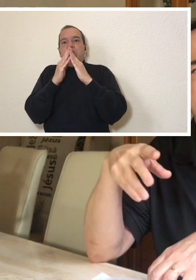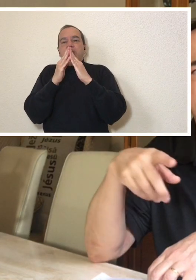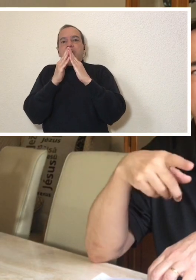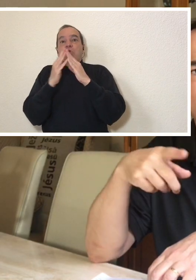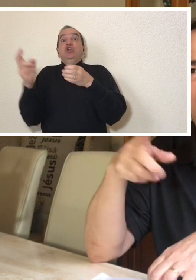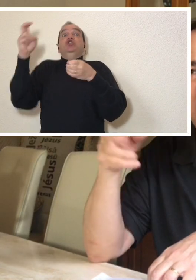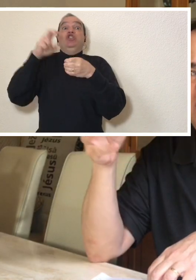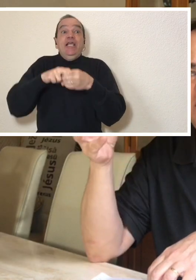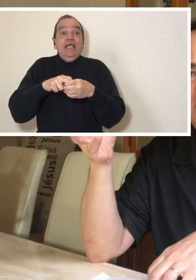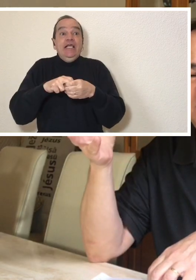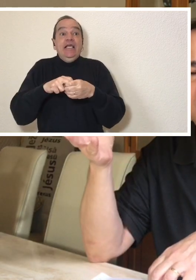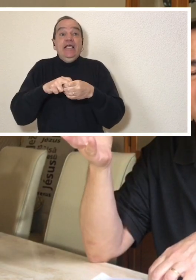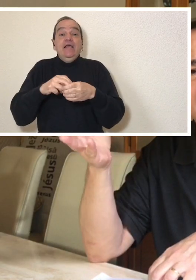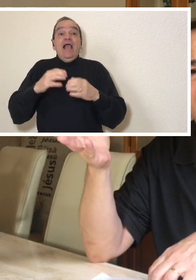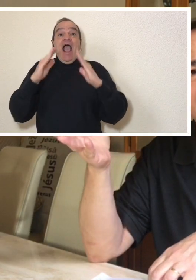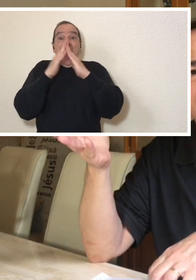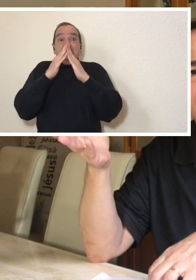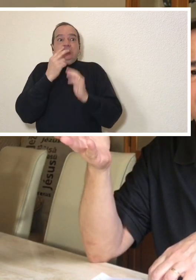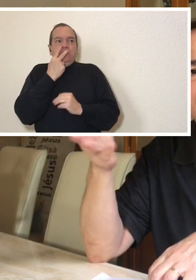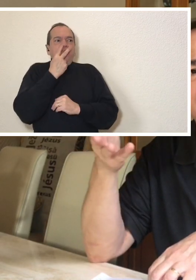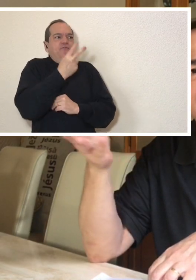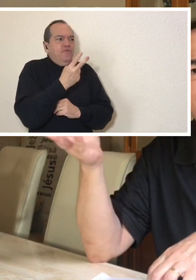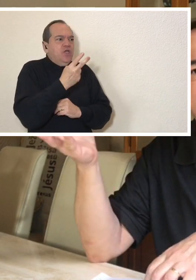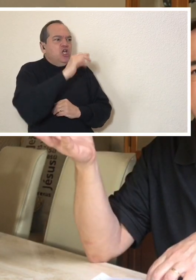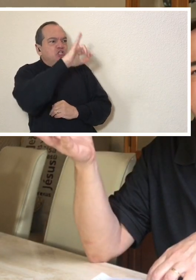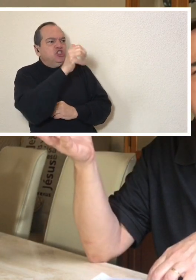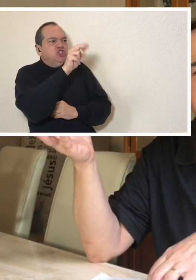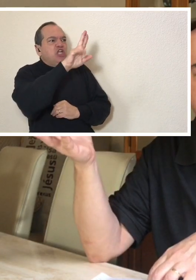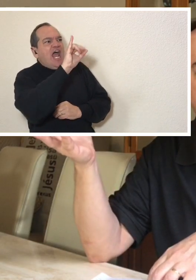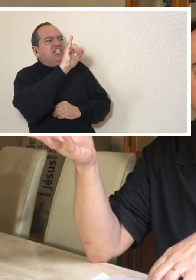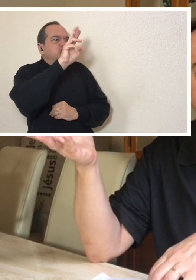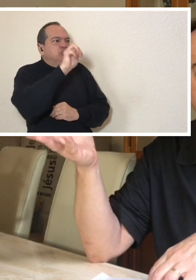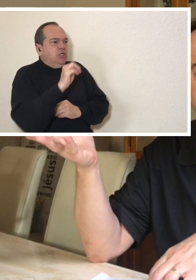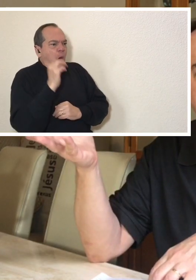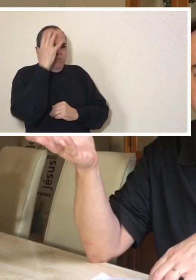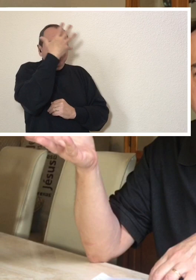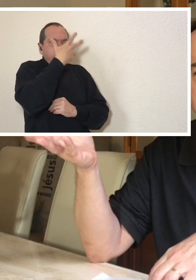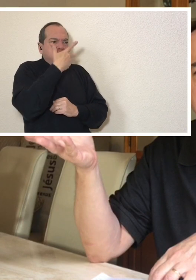to my surprise I look at the front yard and it was super well treated.